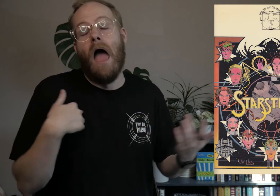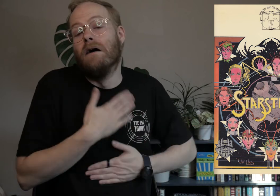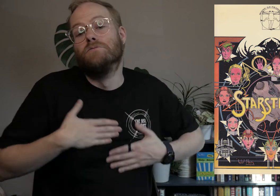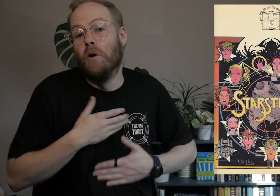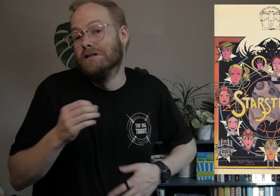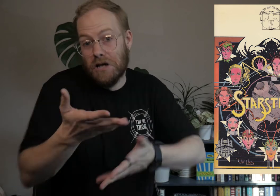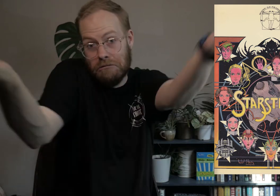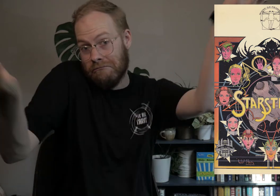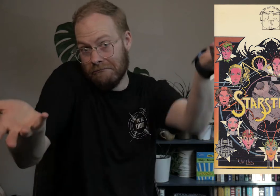I enjoyed it, so there’s that!